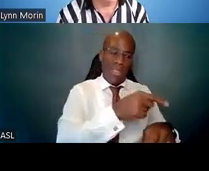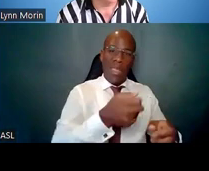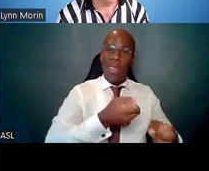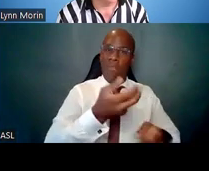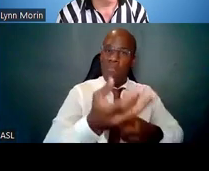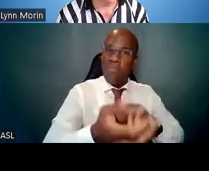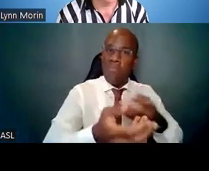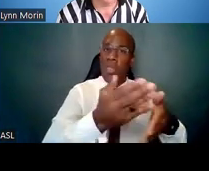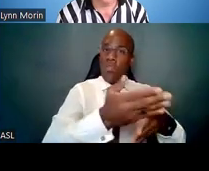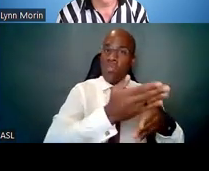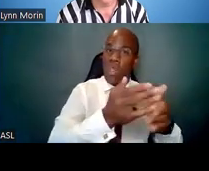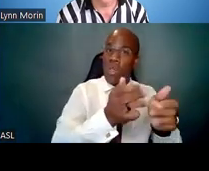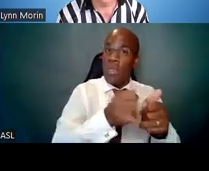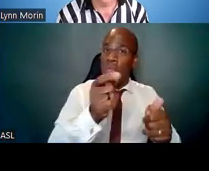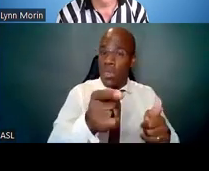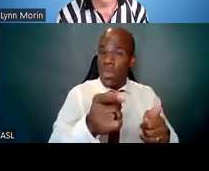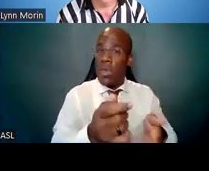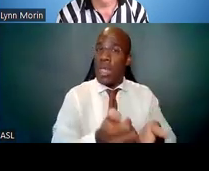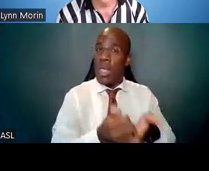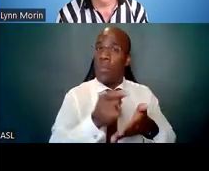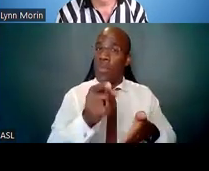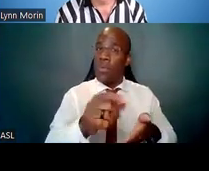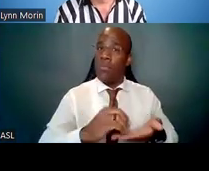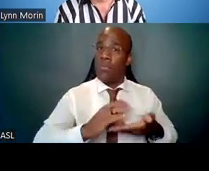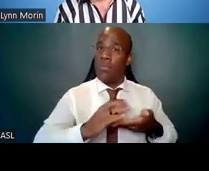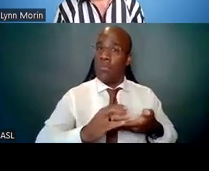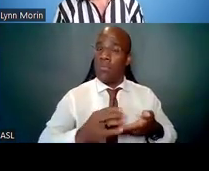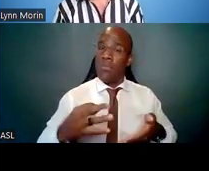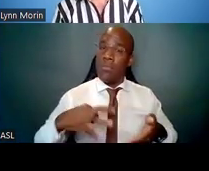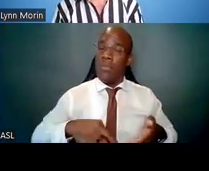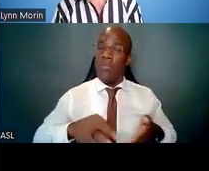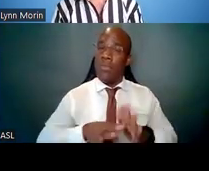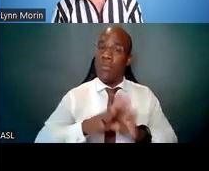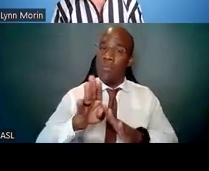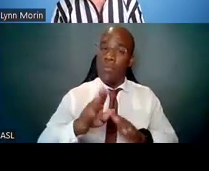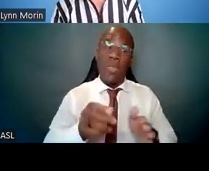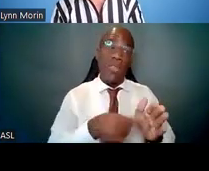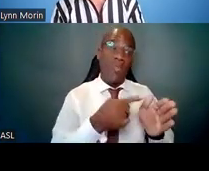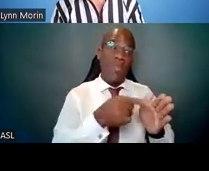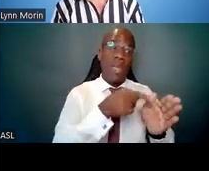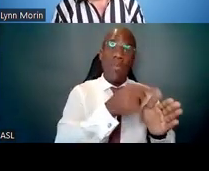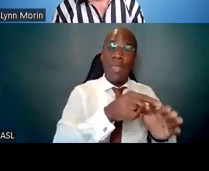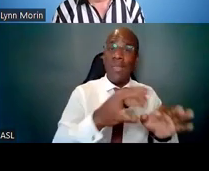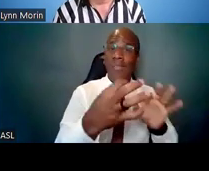they can give you feedback on your goals, and sometimes they serve as coaches. Now there are some instances